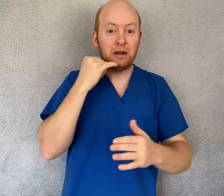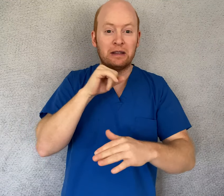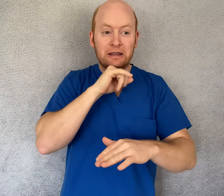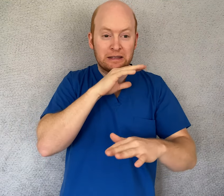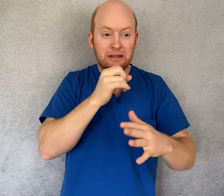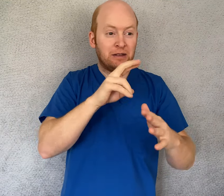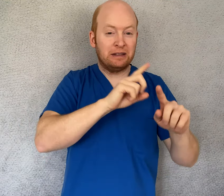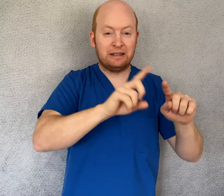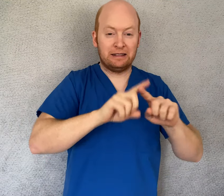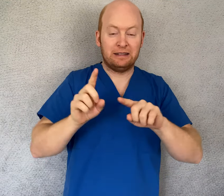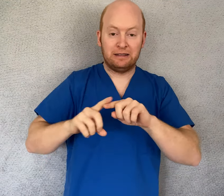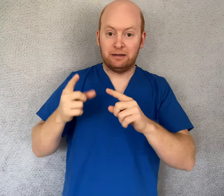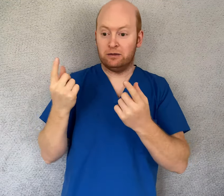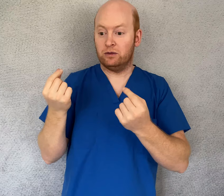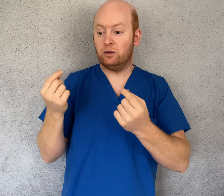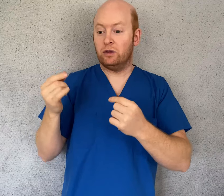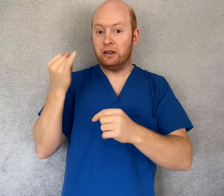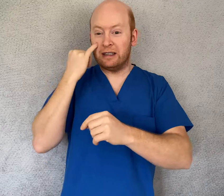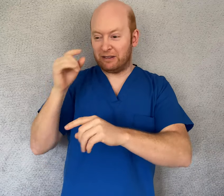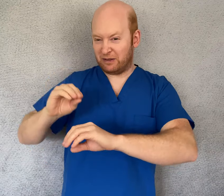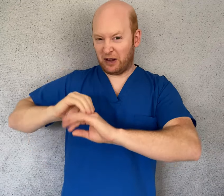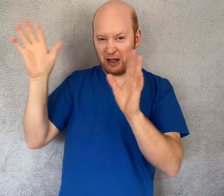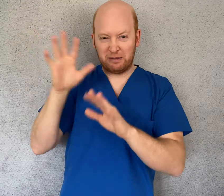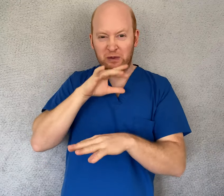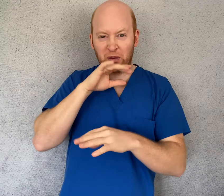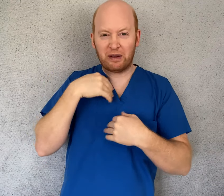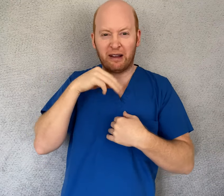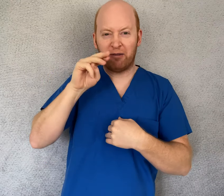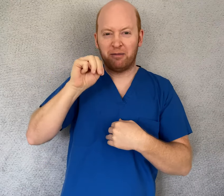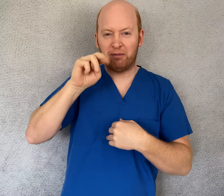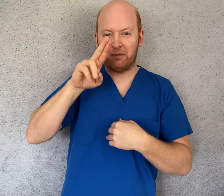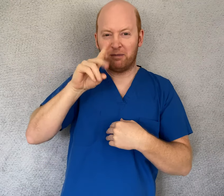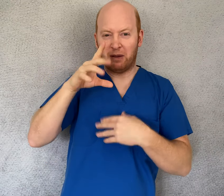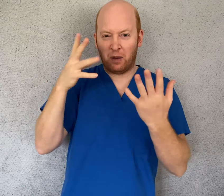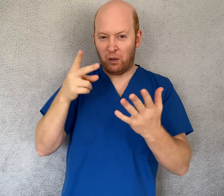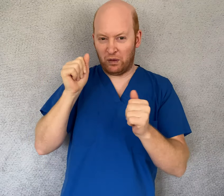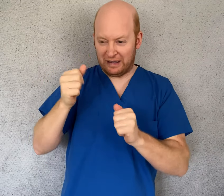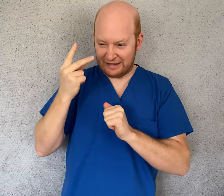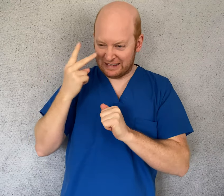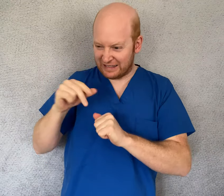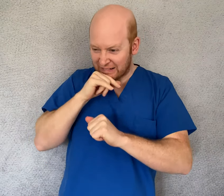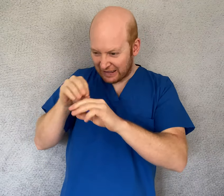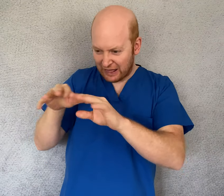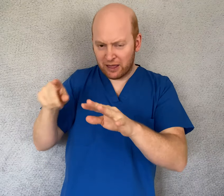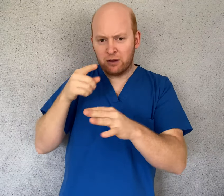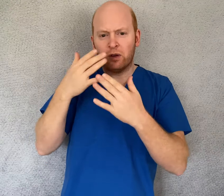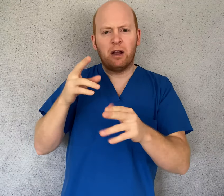what you need to do is this: if the surface is obviously dirty with dirt, food, anything,